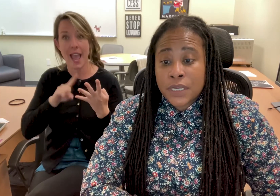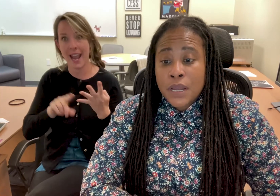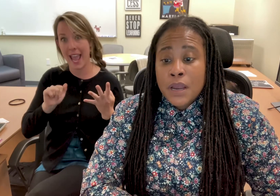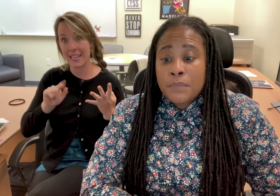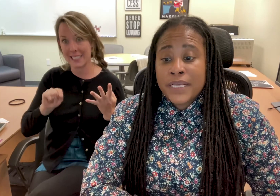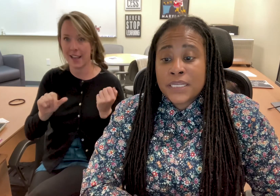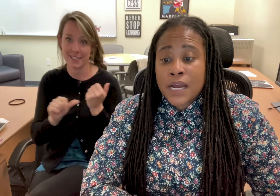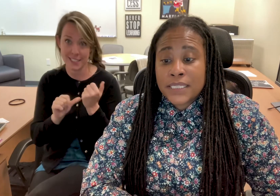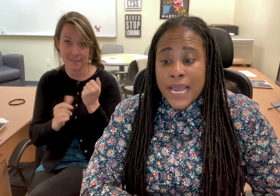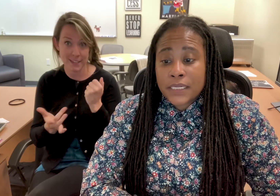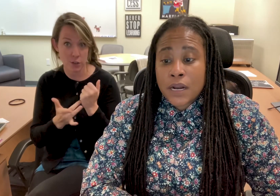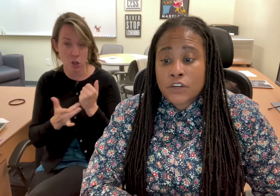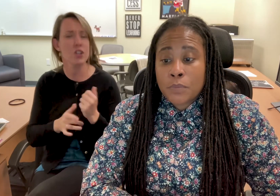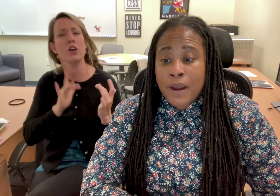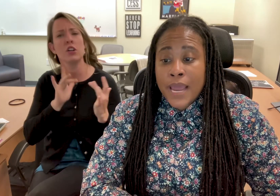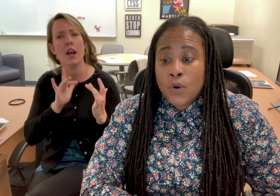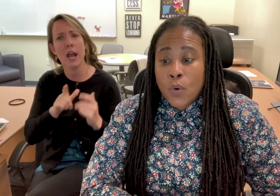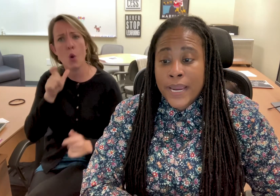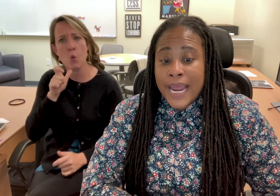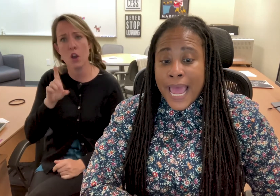please contact Dr. Brad Hoyt.